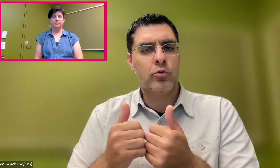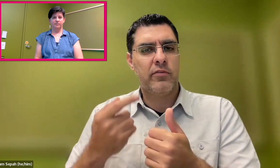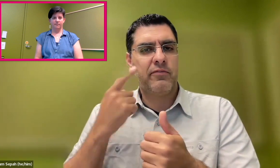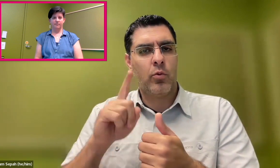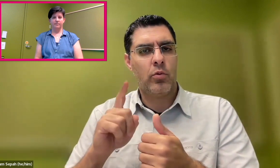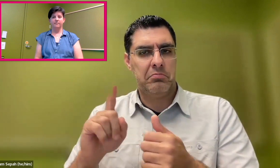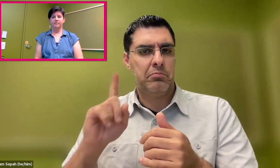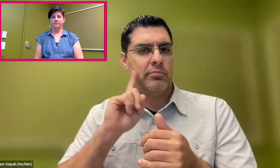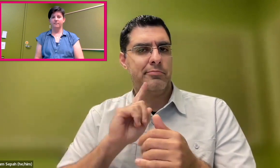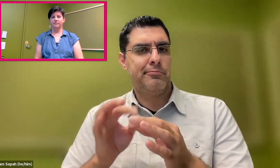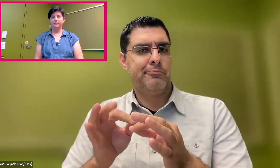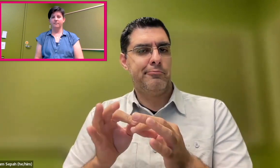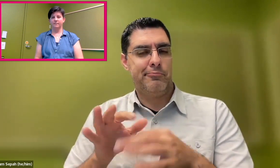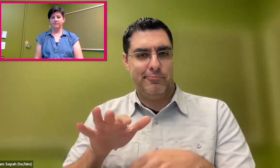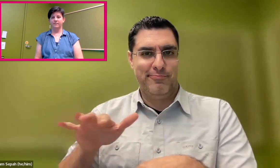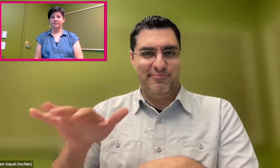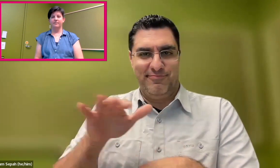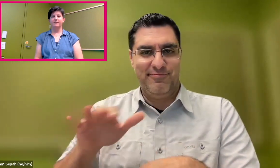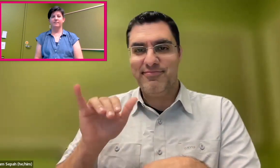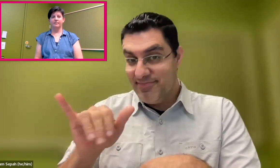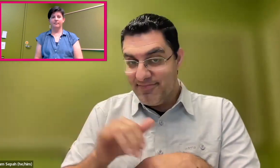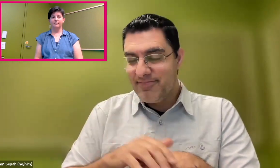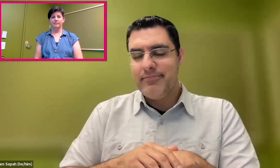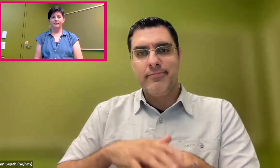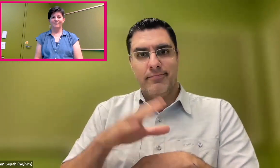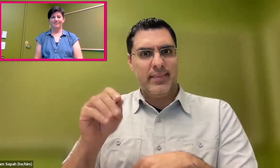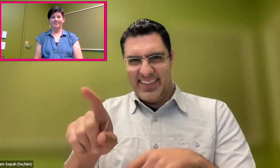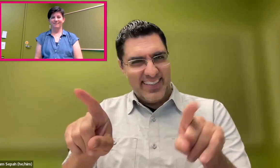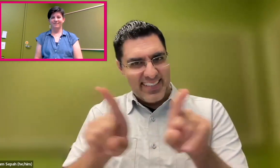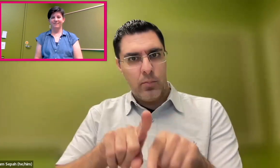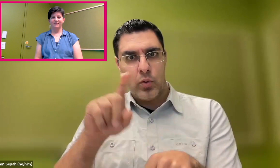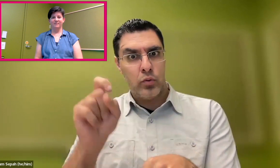an interpreting organization. I was invited to present to them,